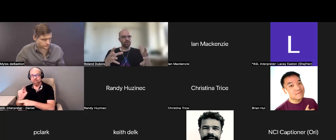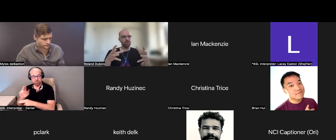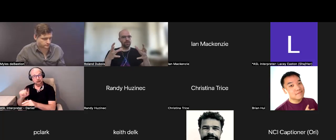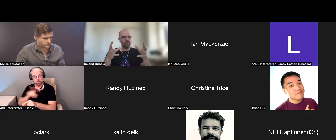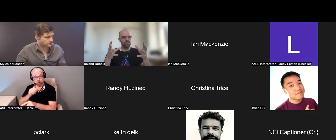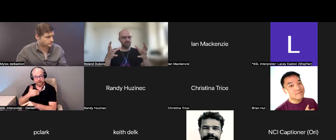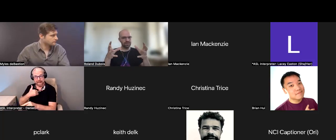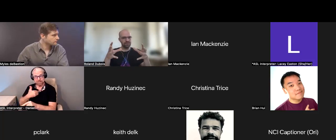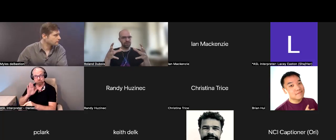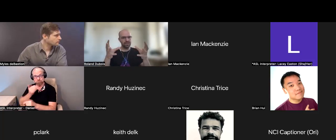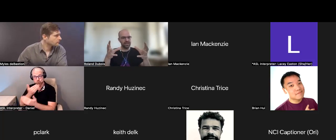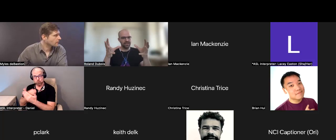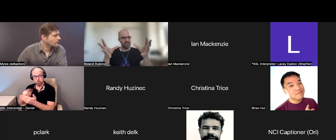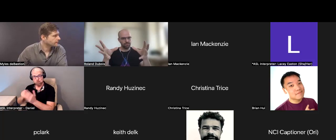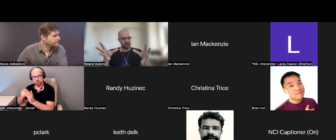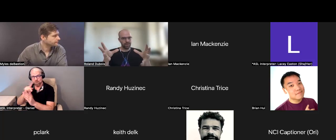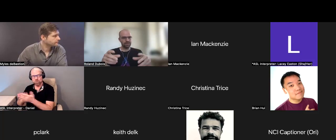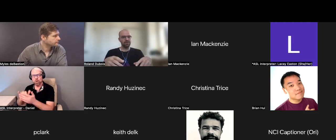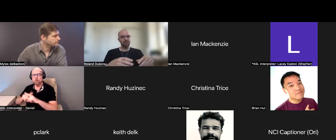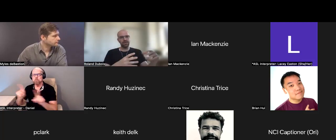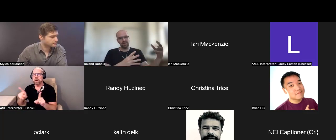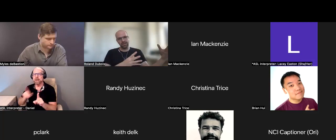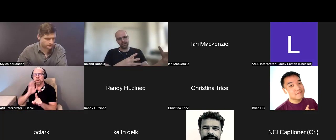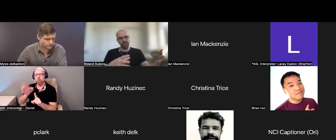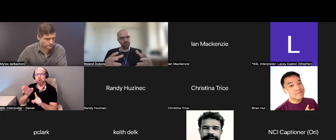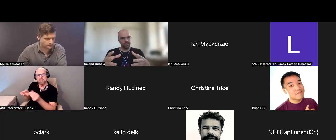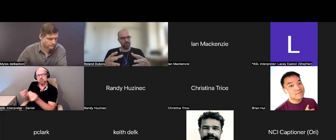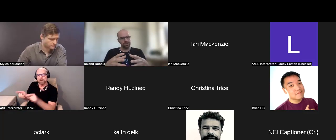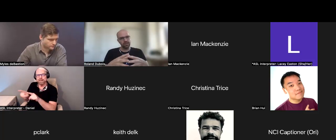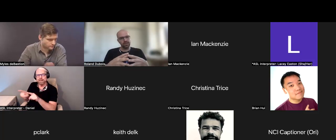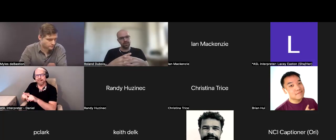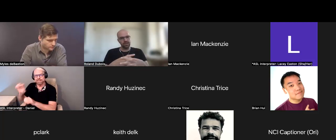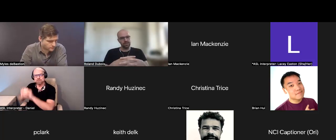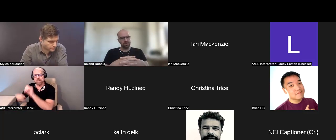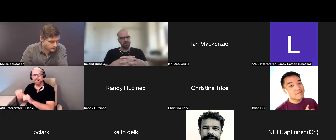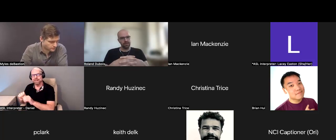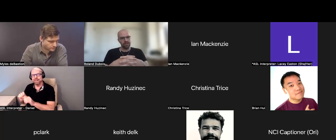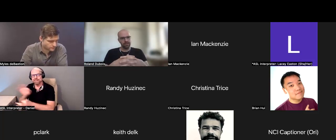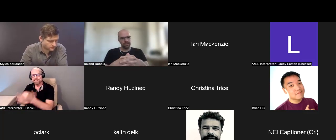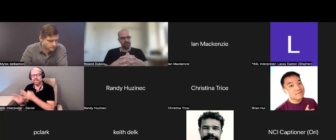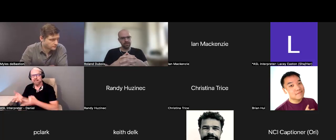will always be treated as an experiment, rather than inclusion. That is what my take on that is.